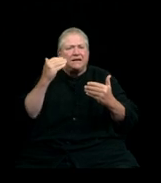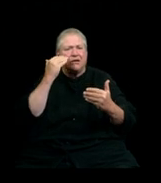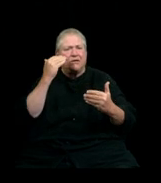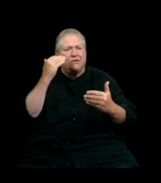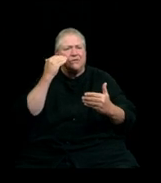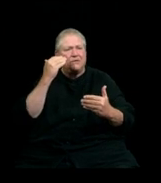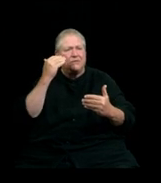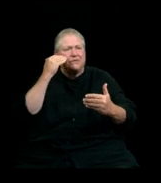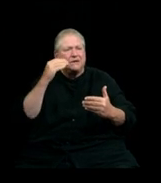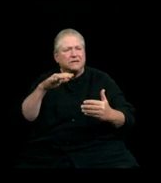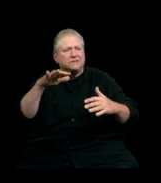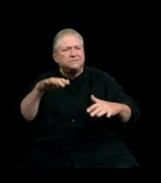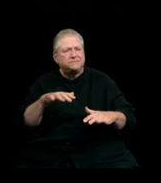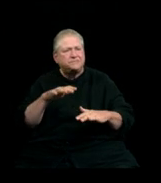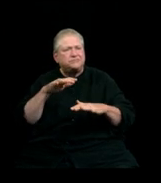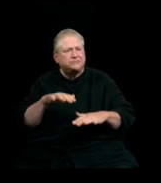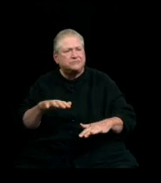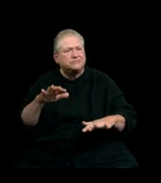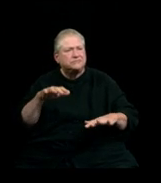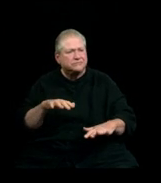Ooooooo